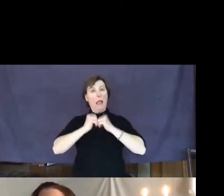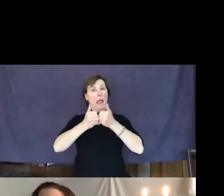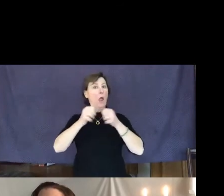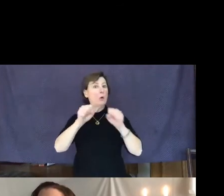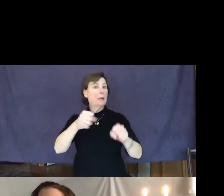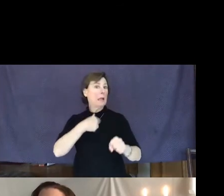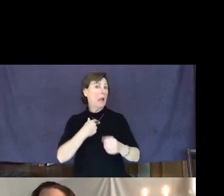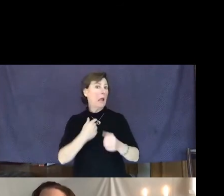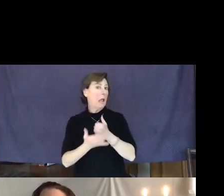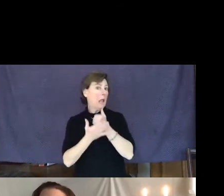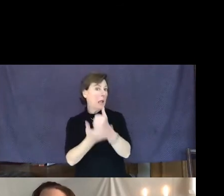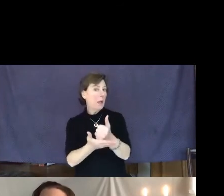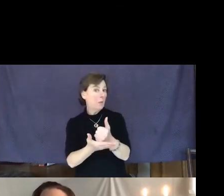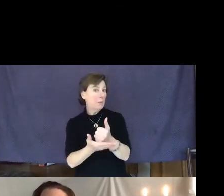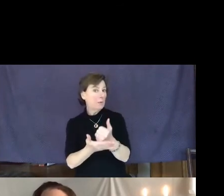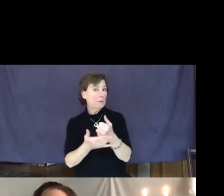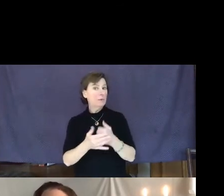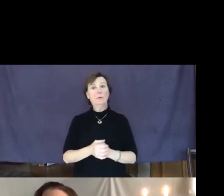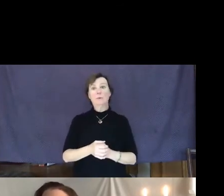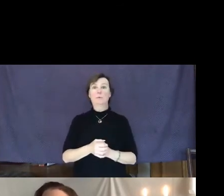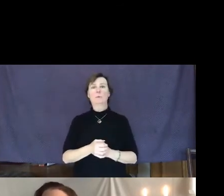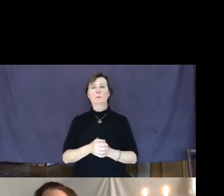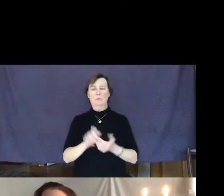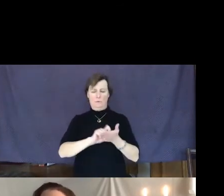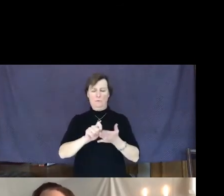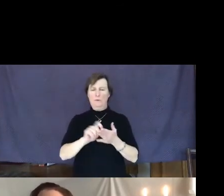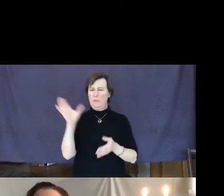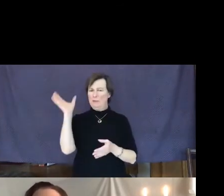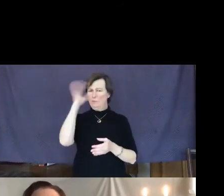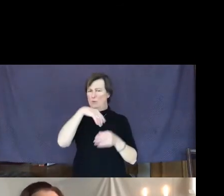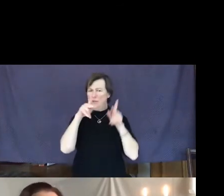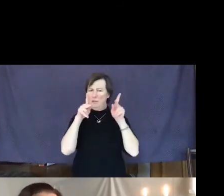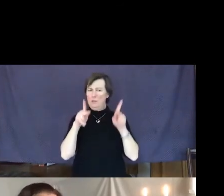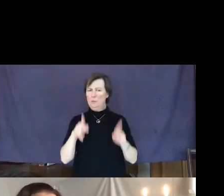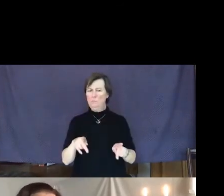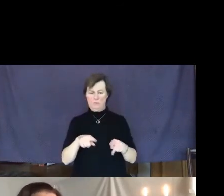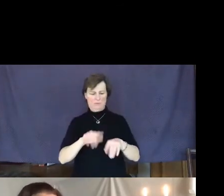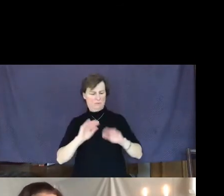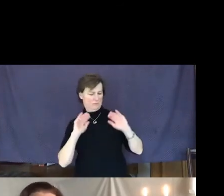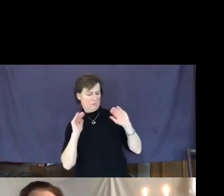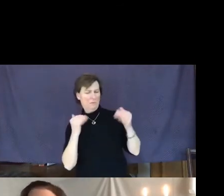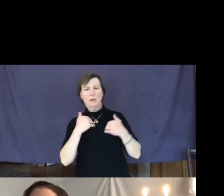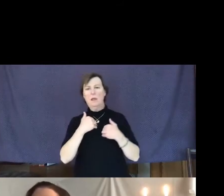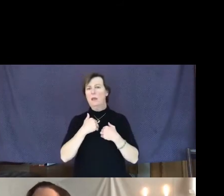Written by this strange dude who apparently has the distinction of